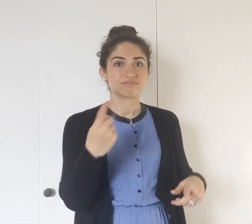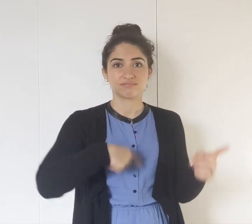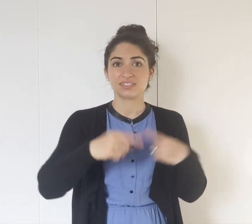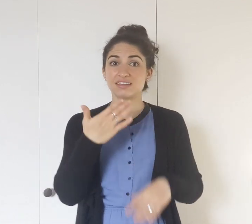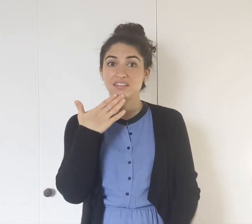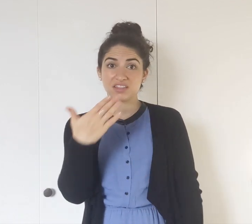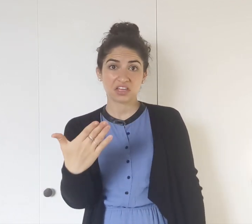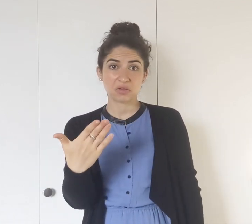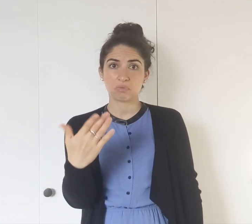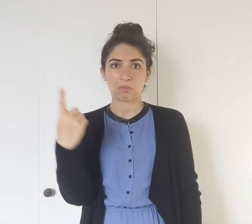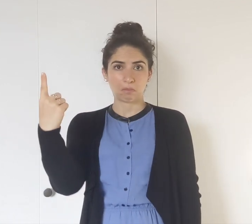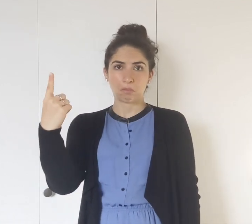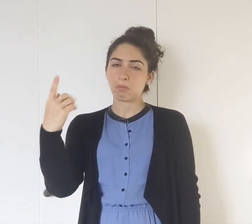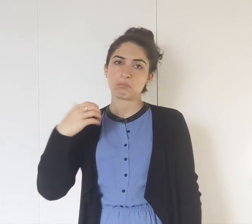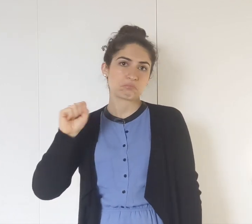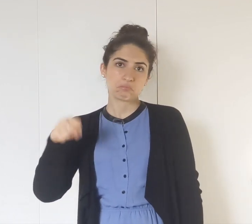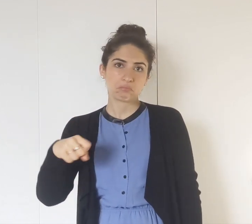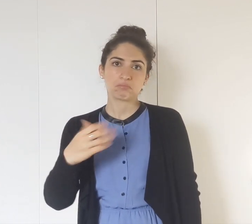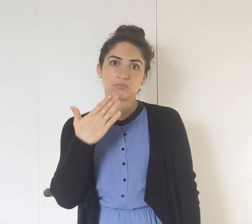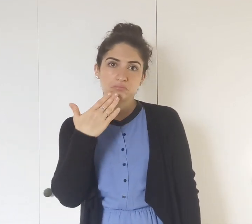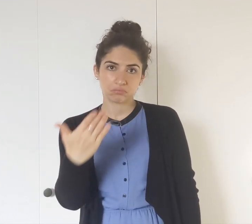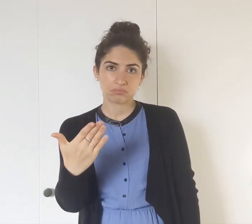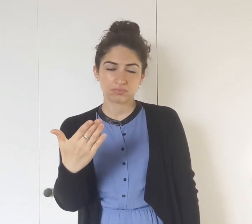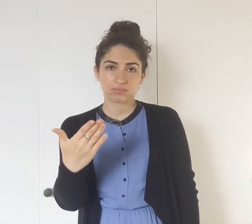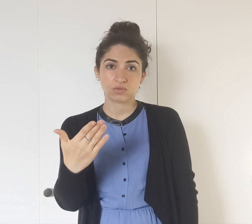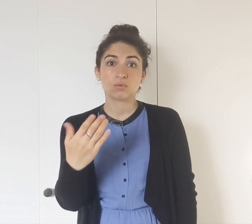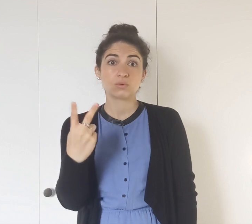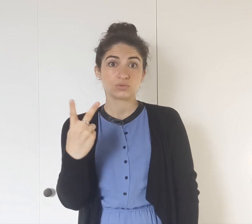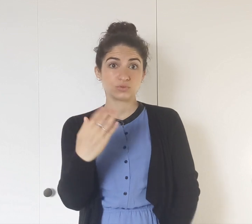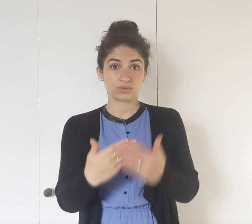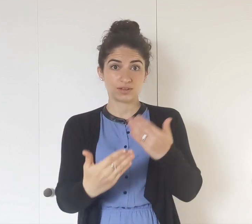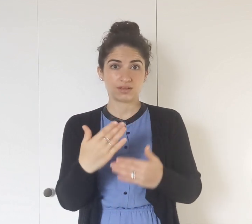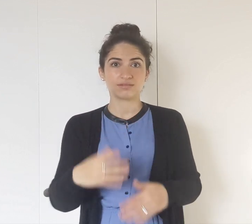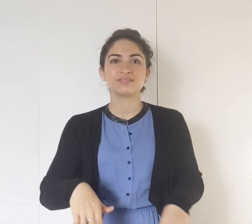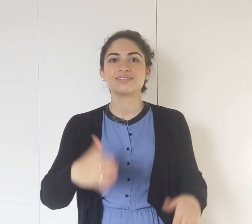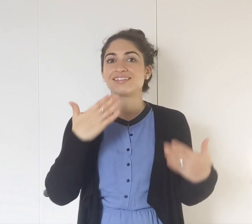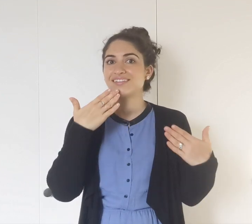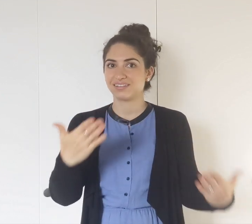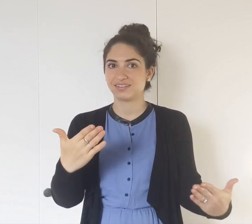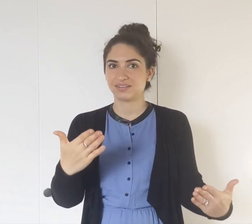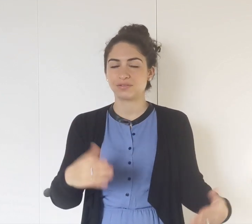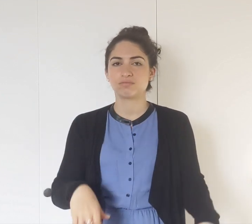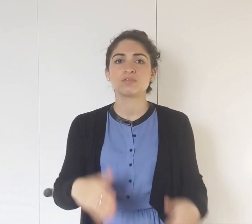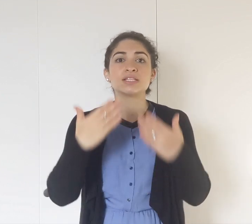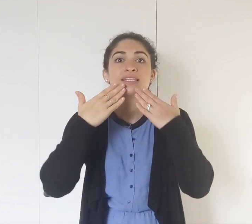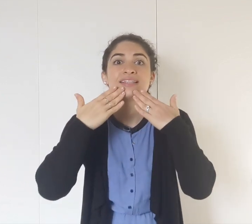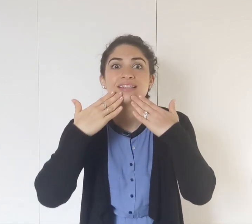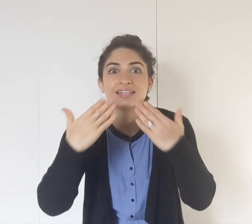The sign THANK-YOU can be one-handed -- that's fine. It can be two-handed: THANK-YOU.